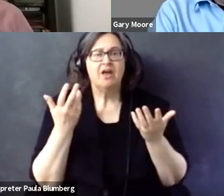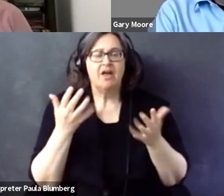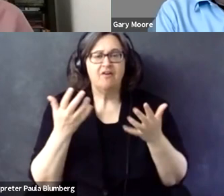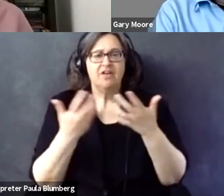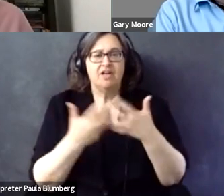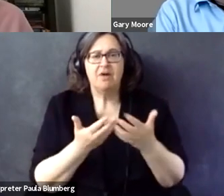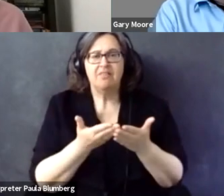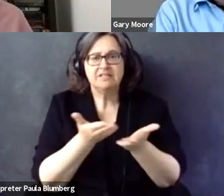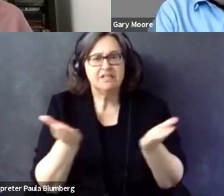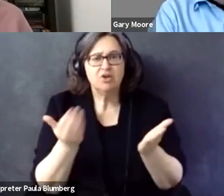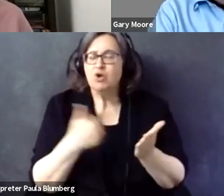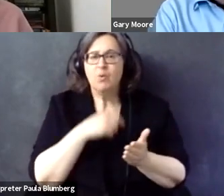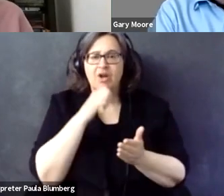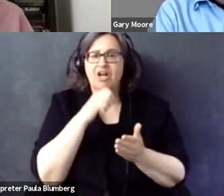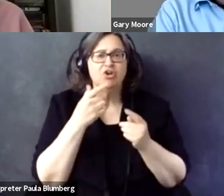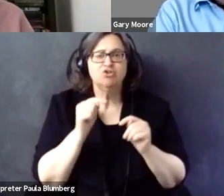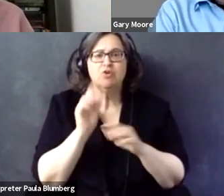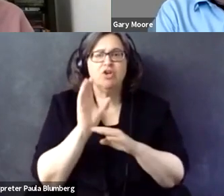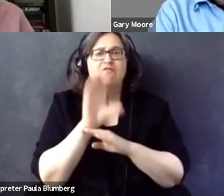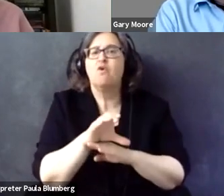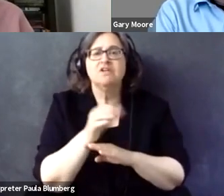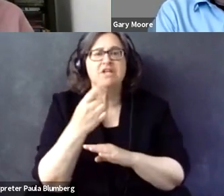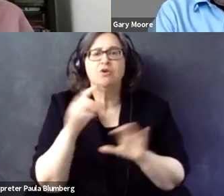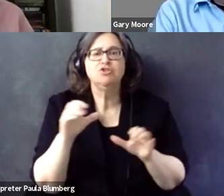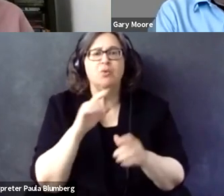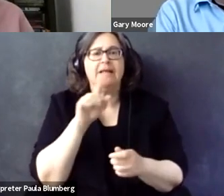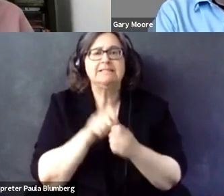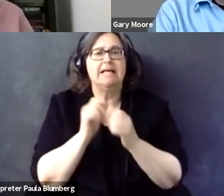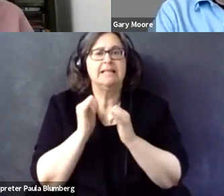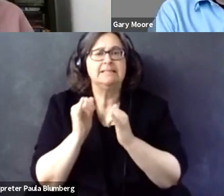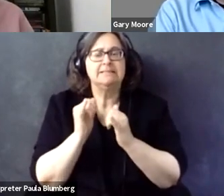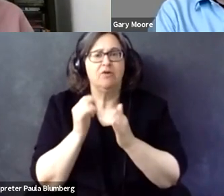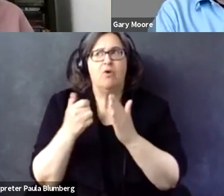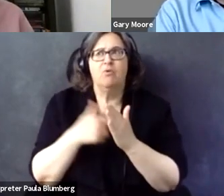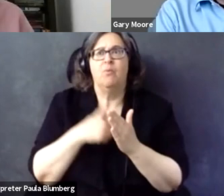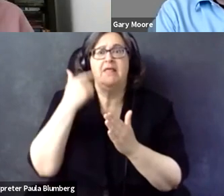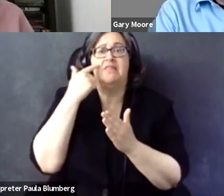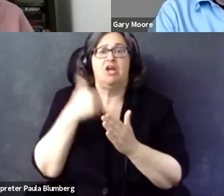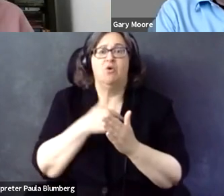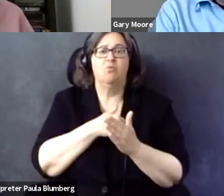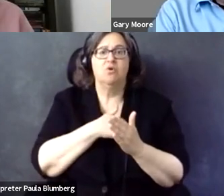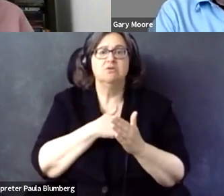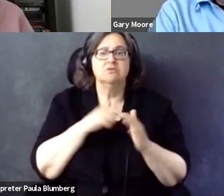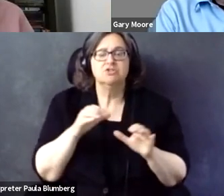this in a good way. And we have already, sort of, combined things that are out there. We are not trying to force anything to